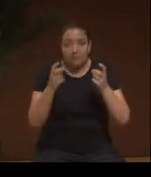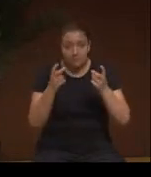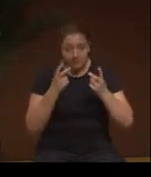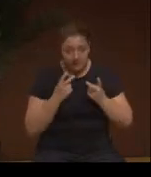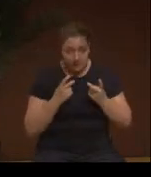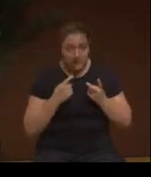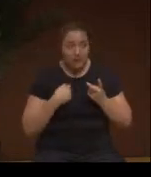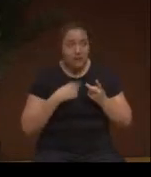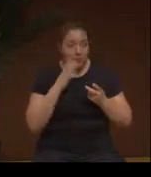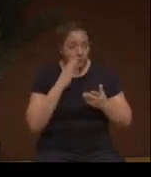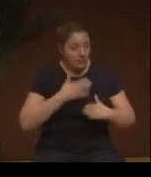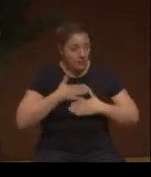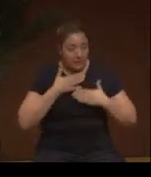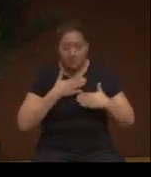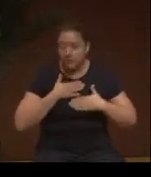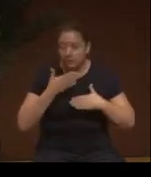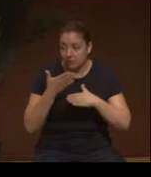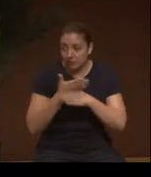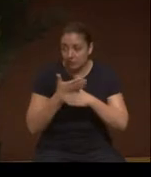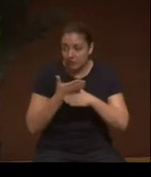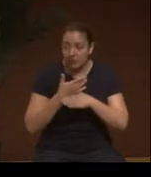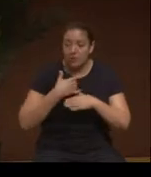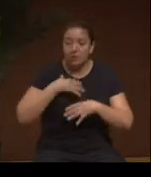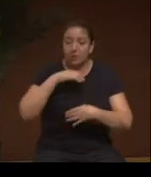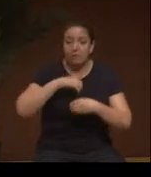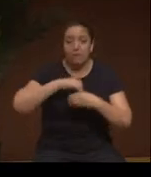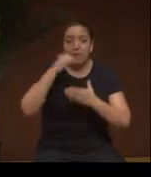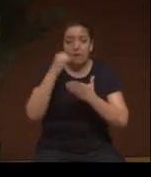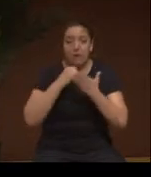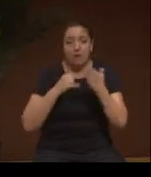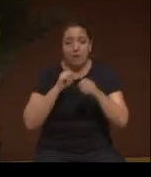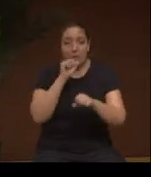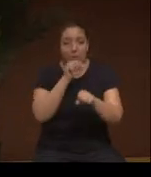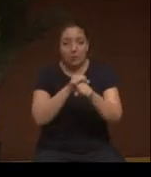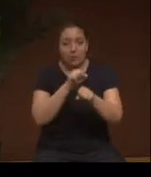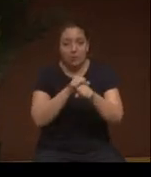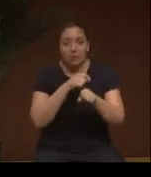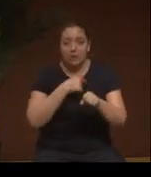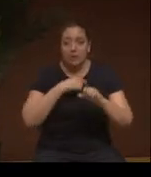I will gladly share. I do artisan work. I do plants.